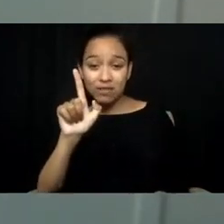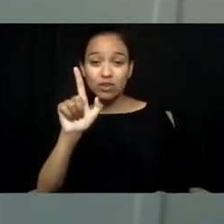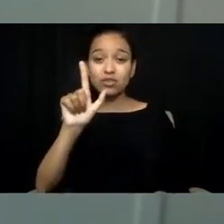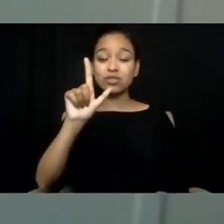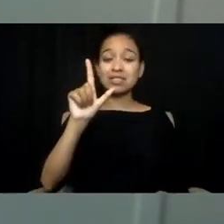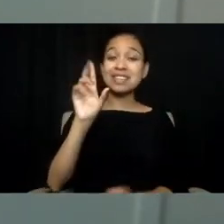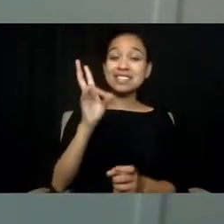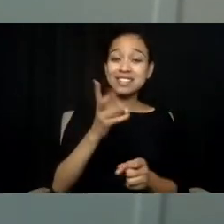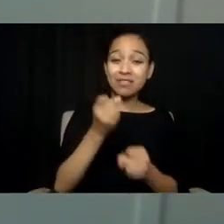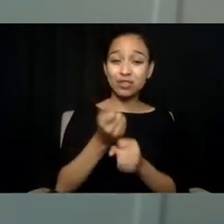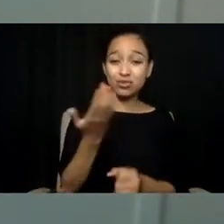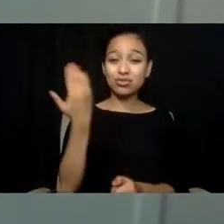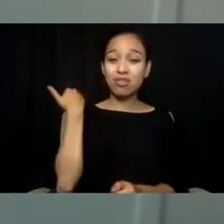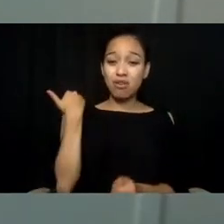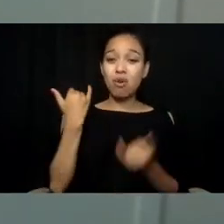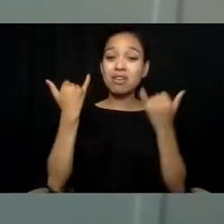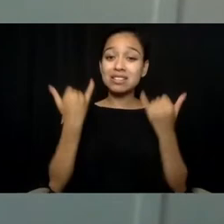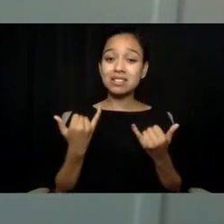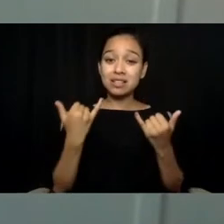my husband died by suicide.